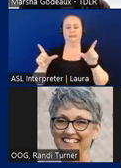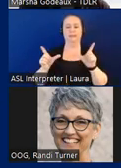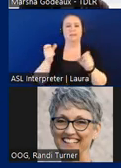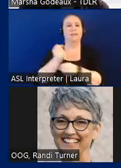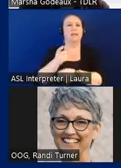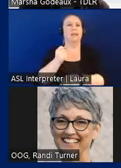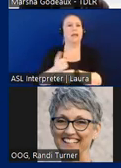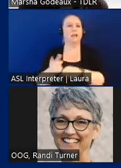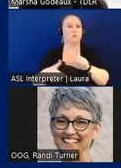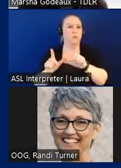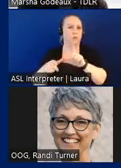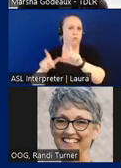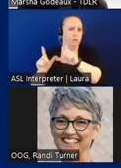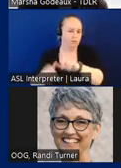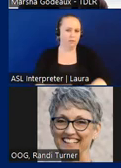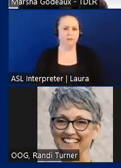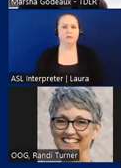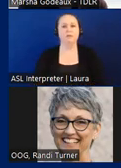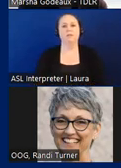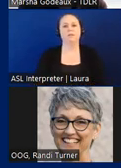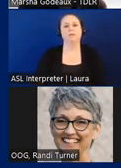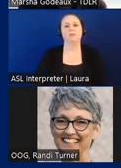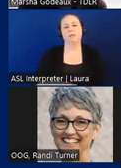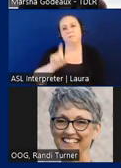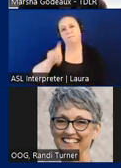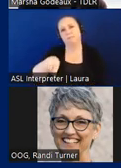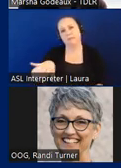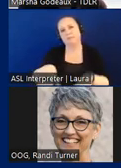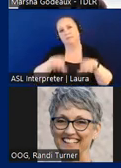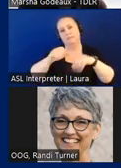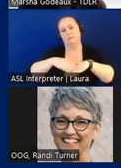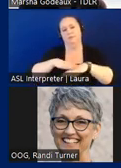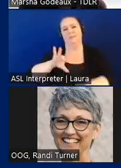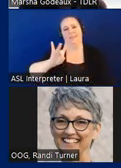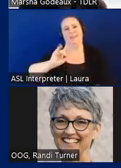annual renewal and have to take a minimum of eight hours of continuing education courses